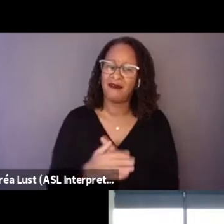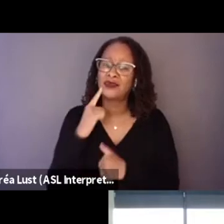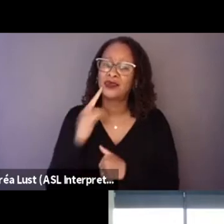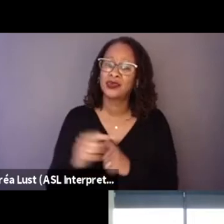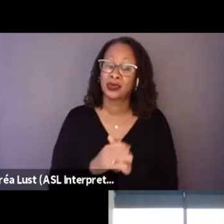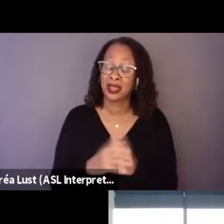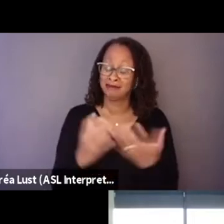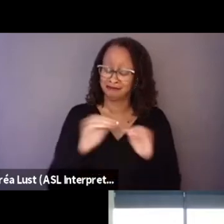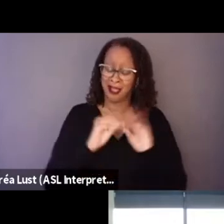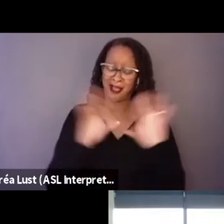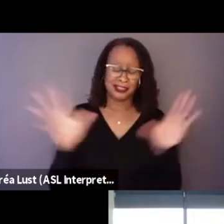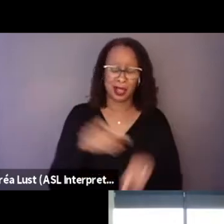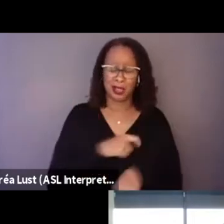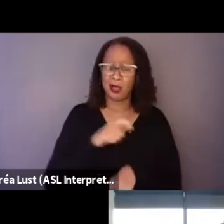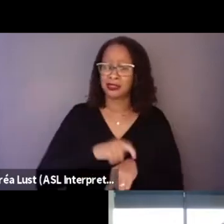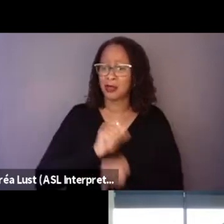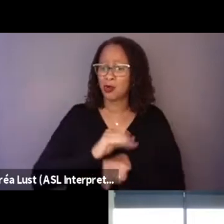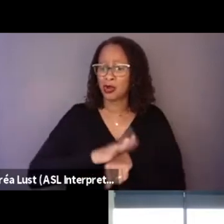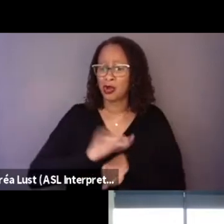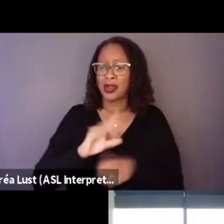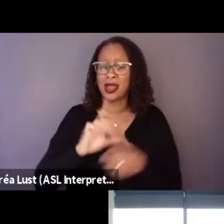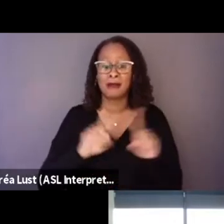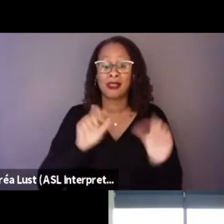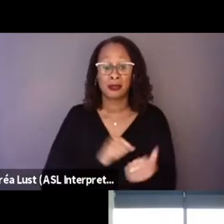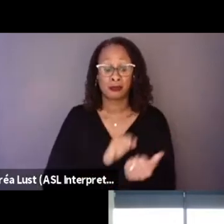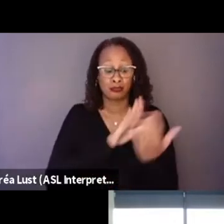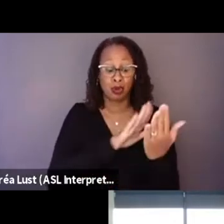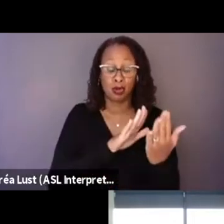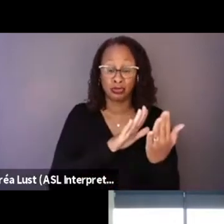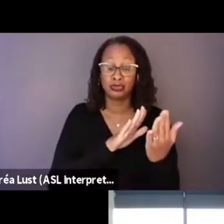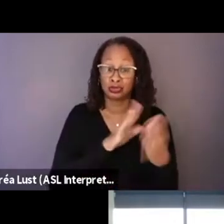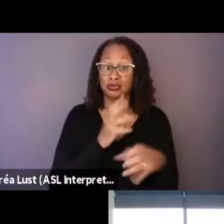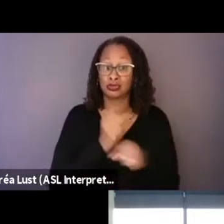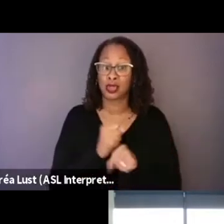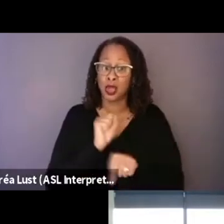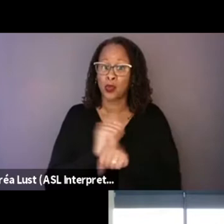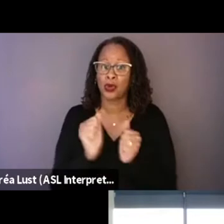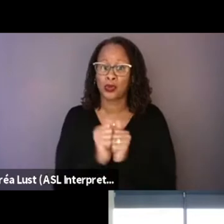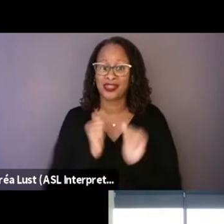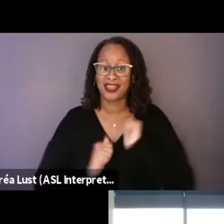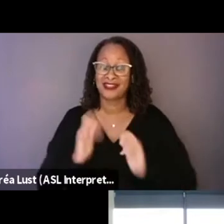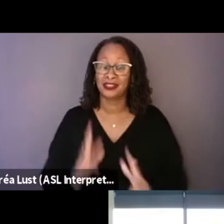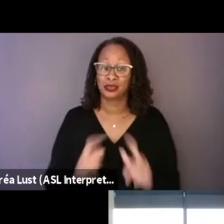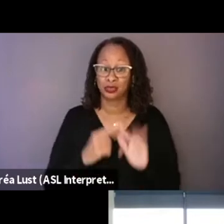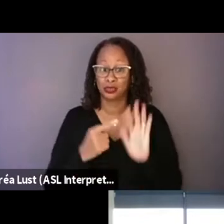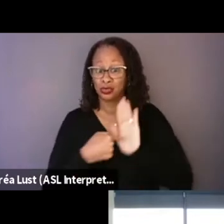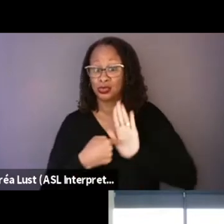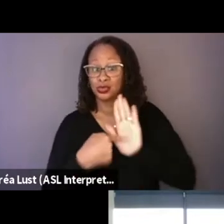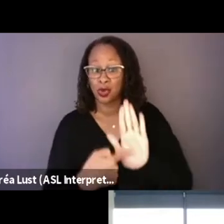but just in terms of the approach that you took working with actors to portray these real life people,